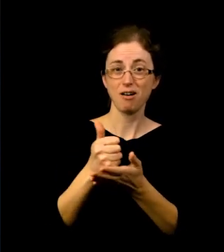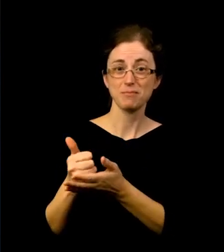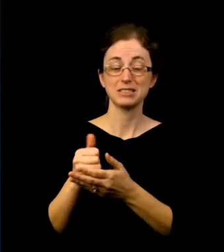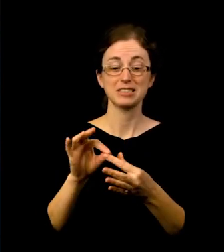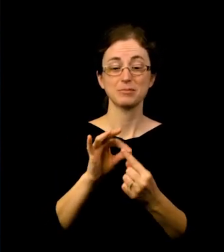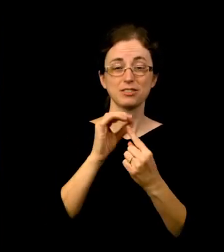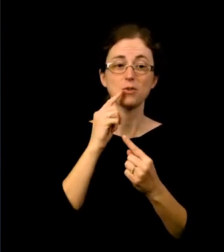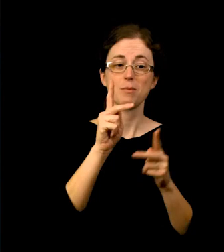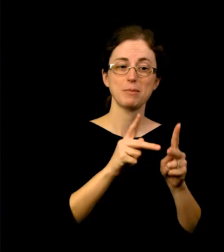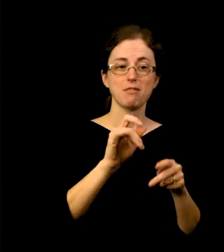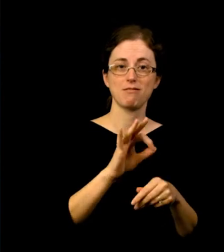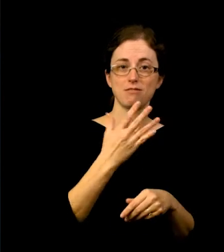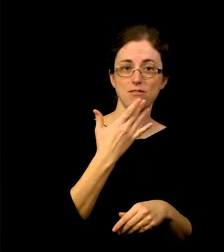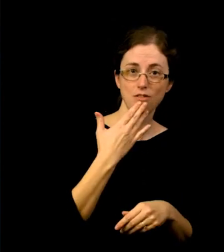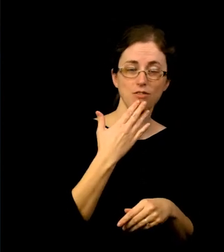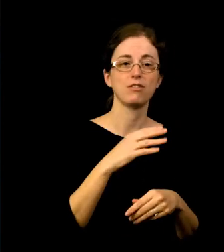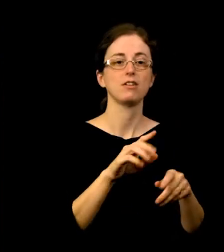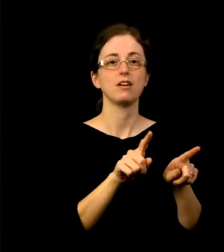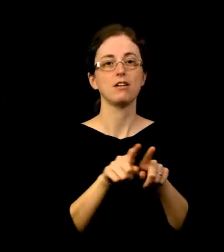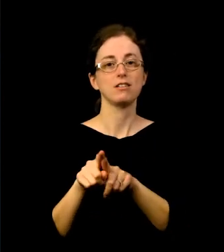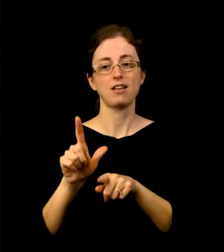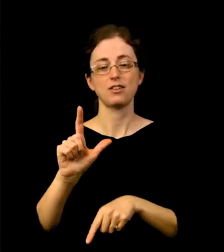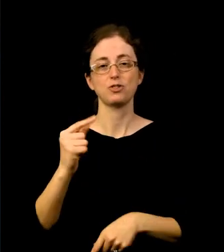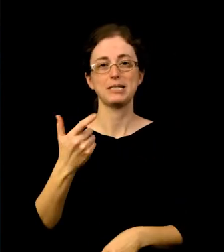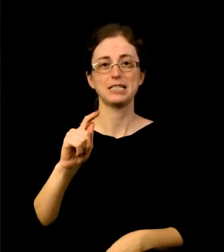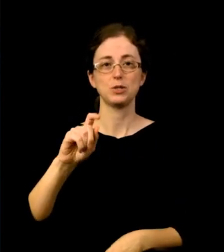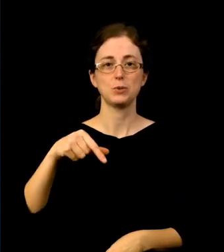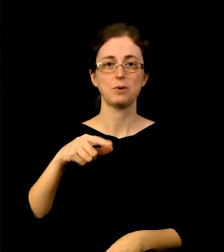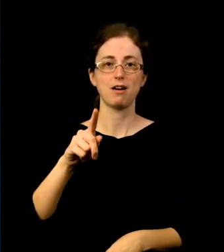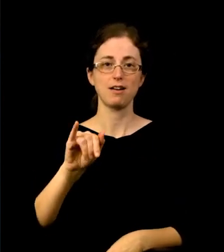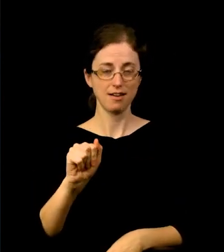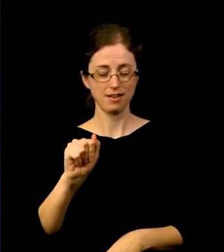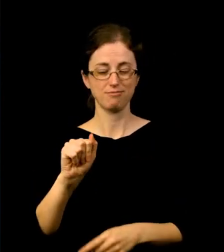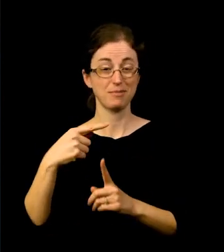artists and artists with disabilities. Thank you for supporting Portland area students